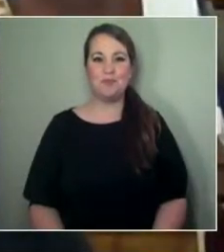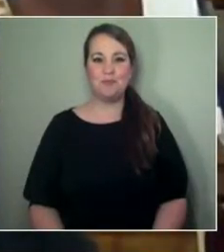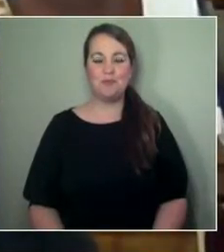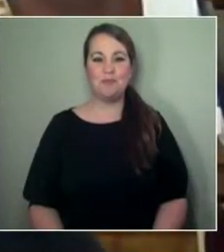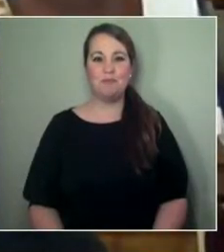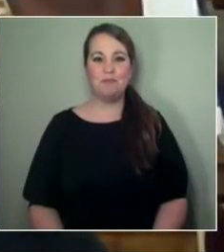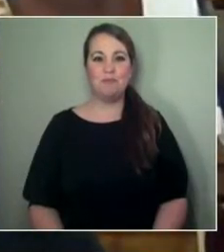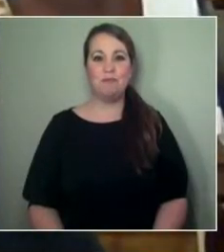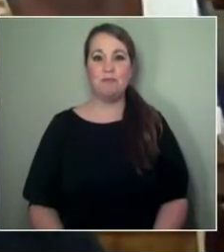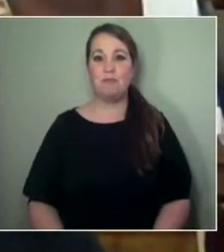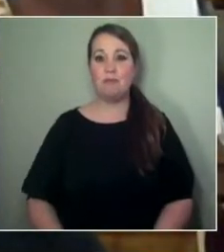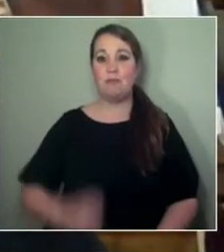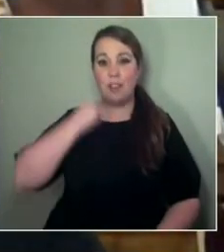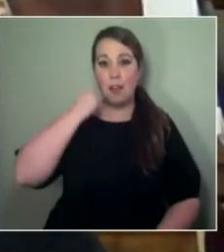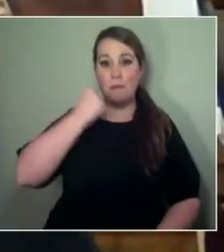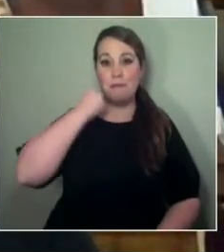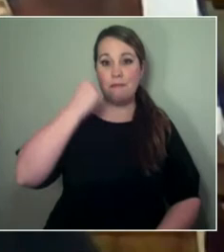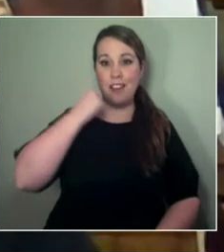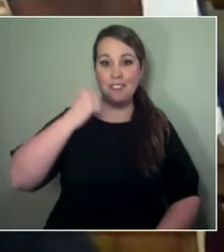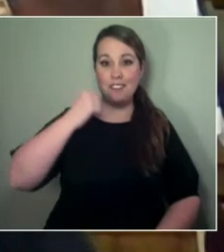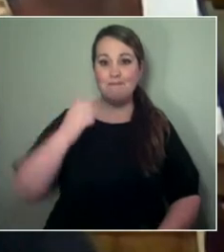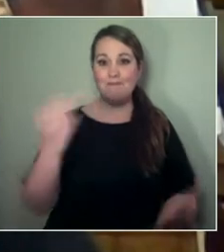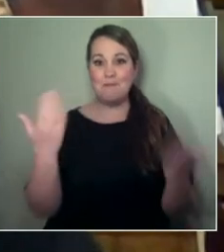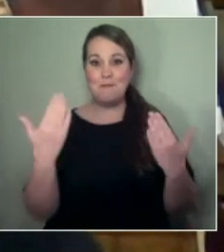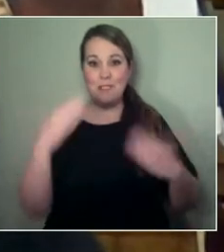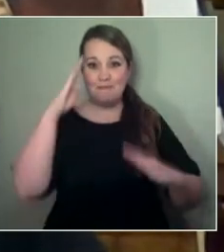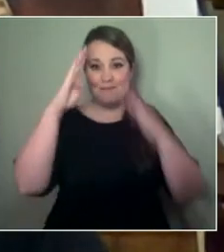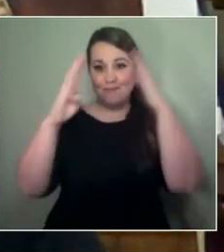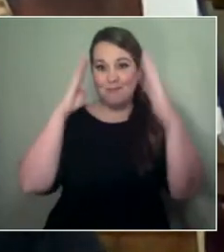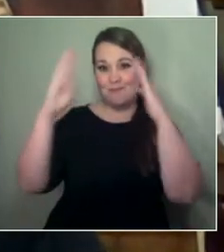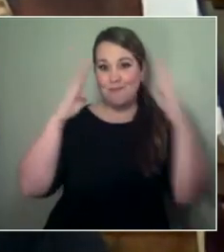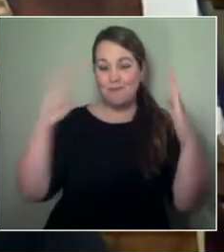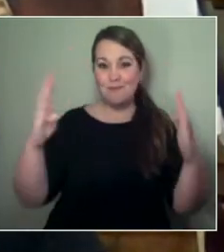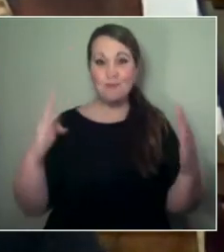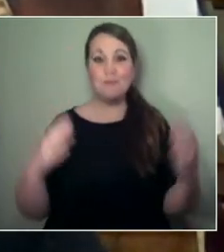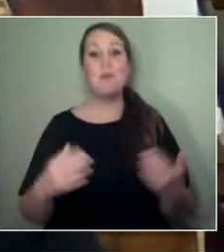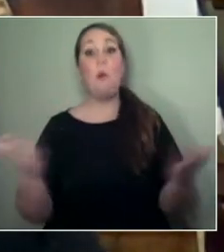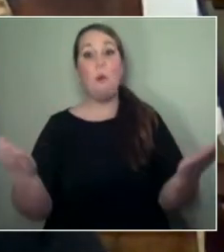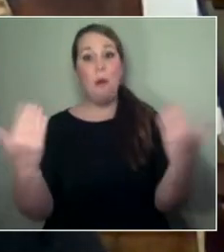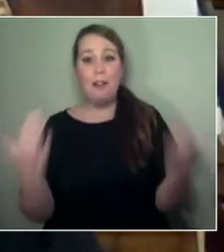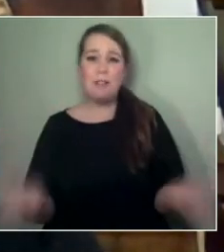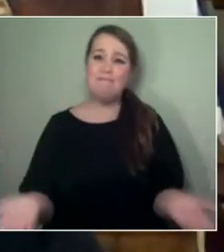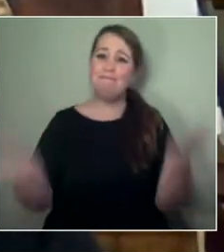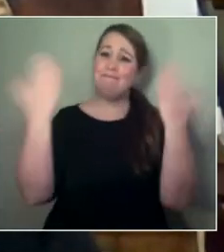Kia ora e te iwi. Nau mai, haere mai, whakatau mai. On behalf of Creative New Zealand,